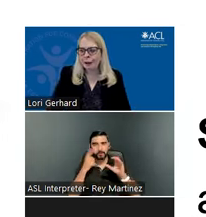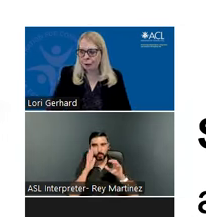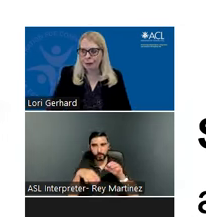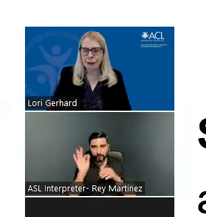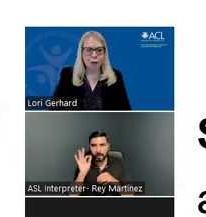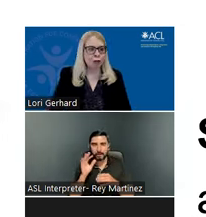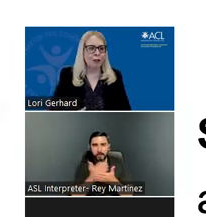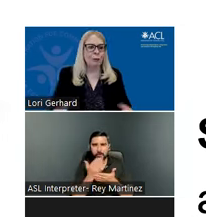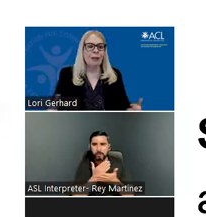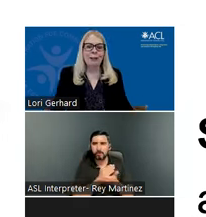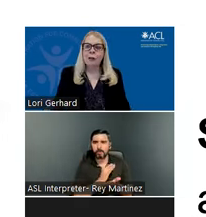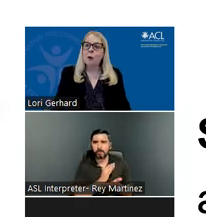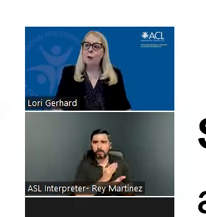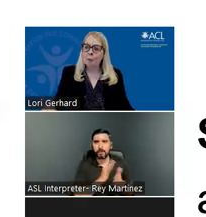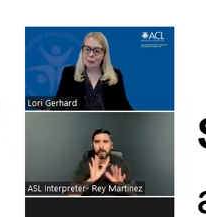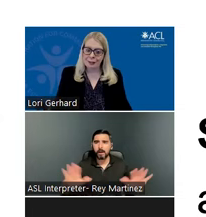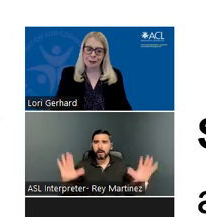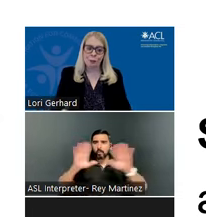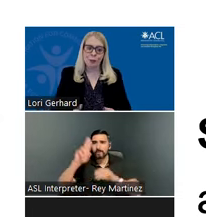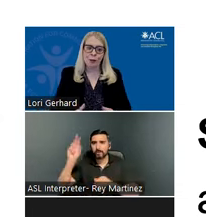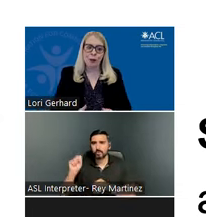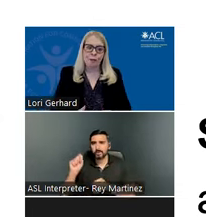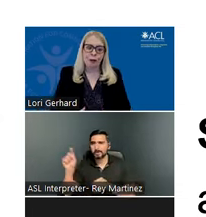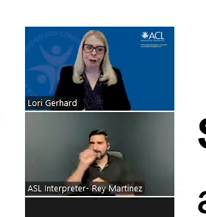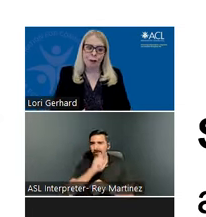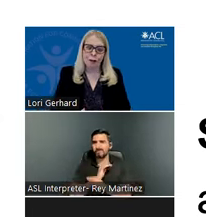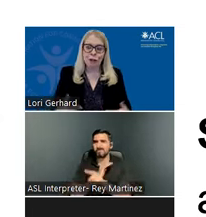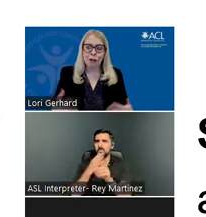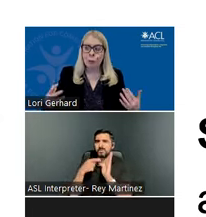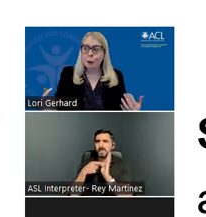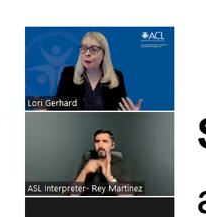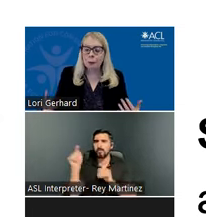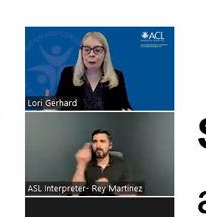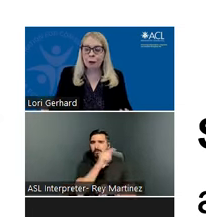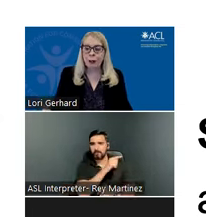throughout the country that we can then hold up as examples for others. So peer-to-peer learning